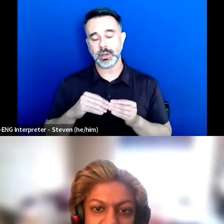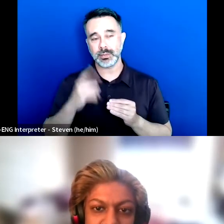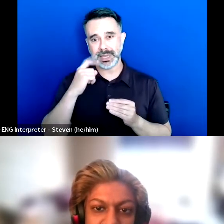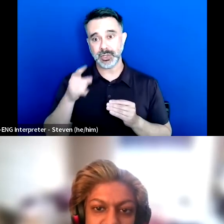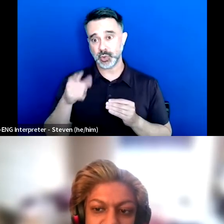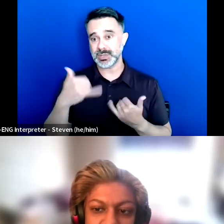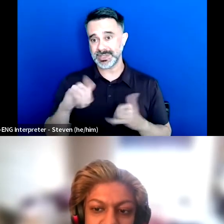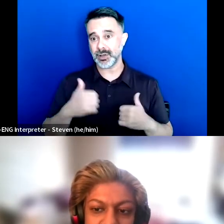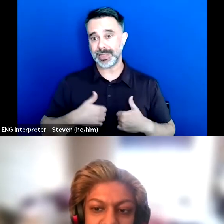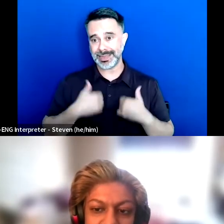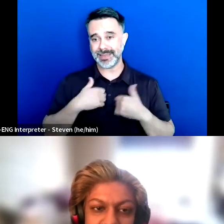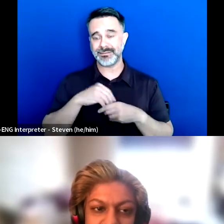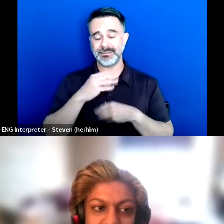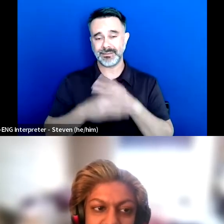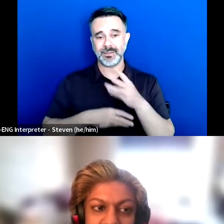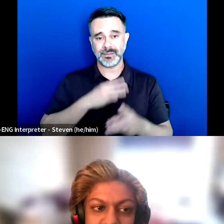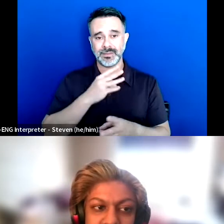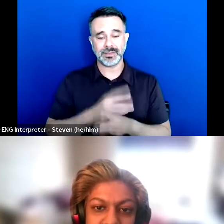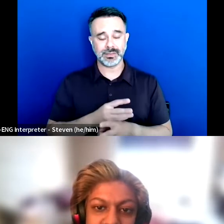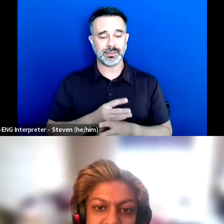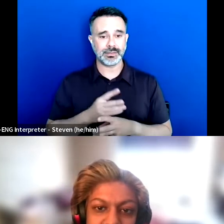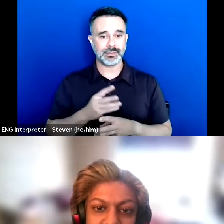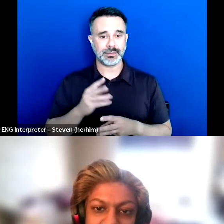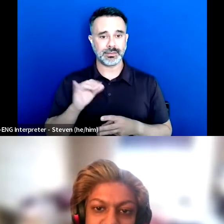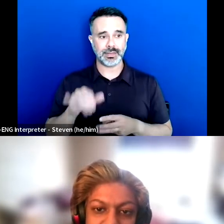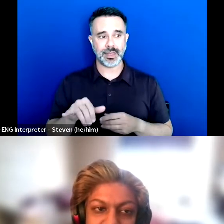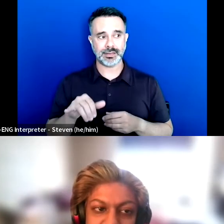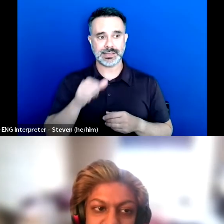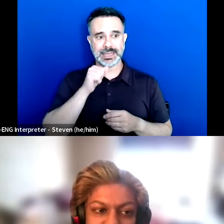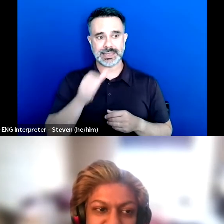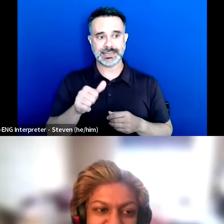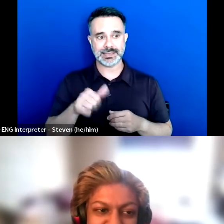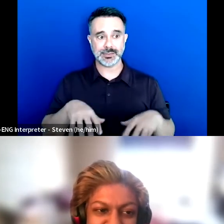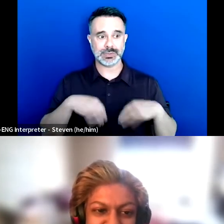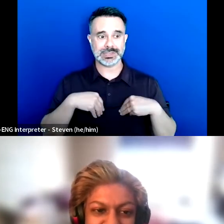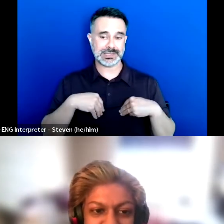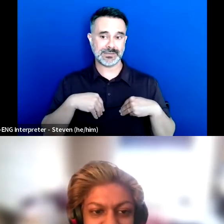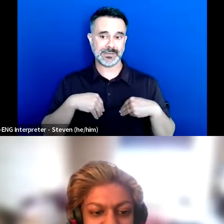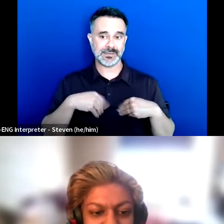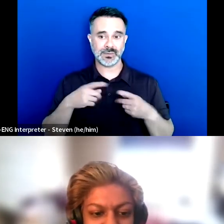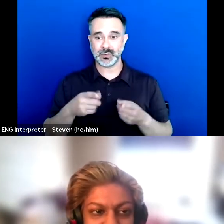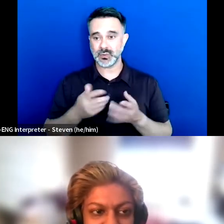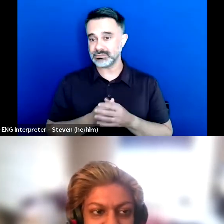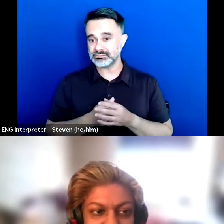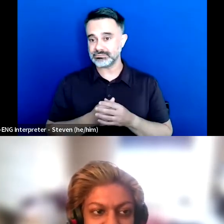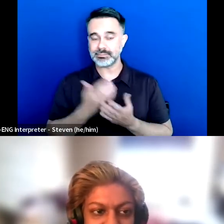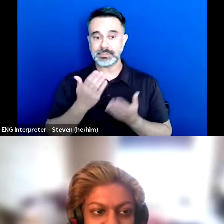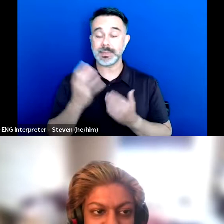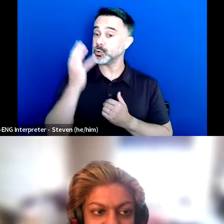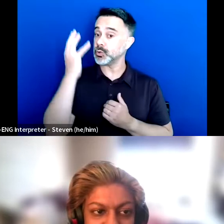in a world that doesn't receive you, and you know you might go out and still get a question.